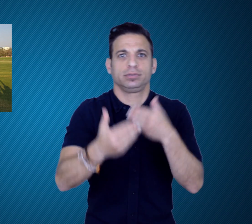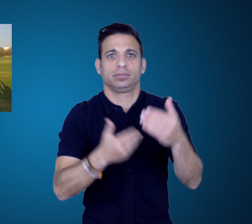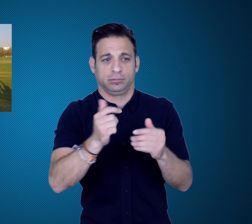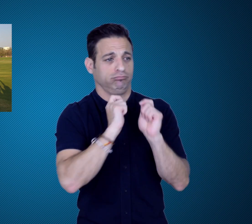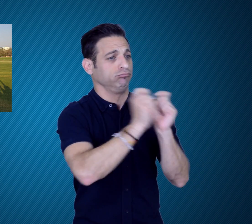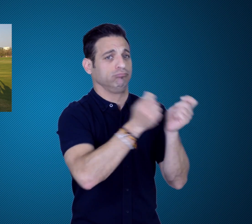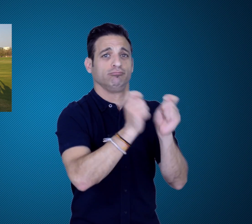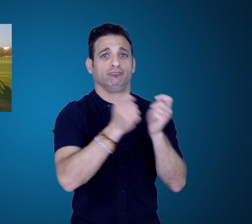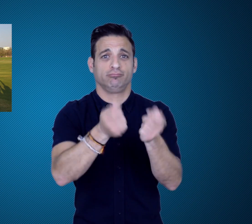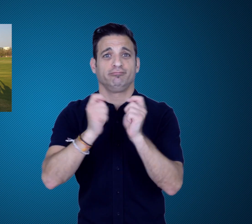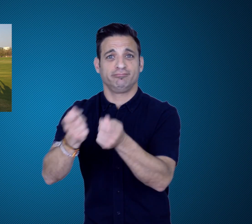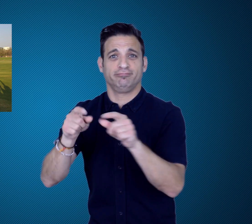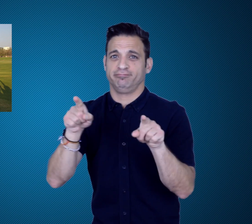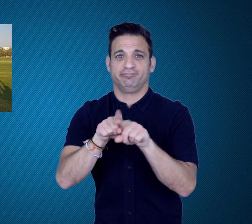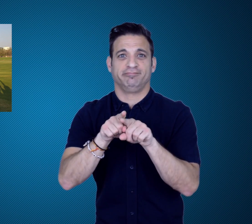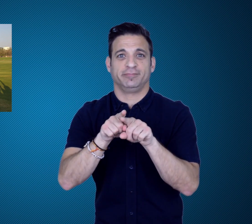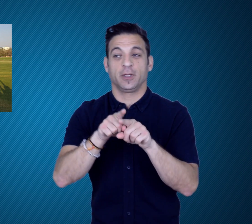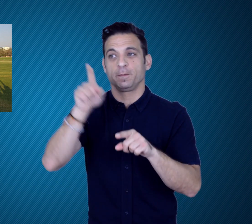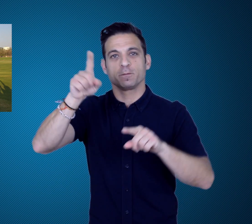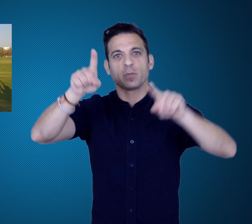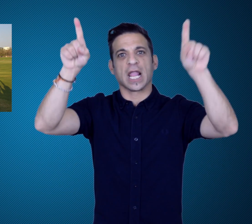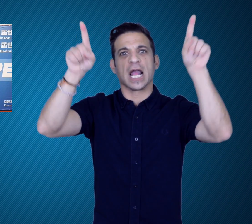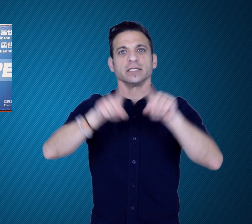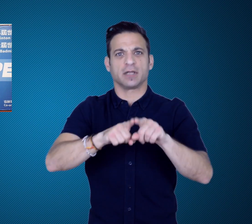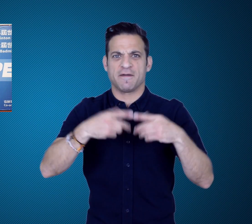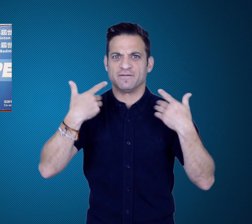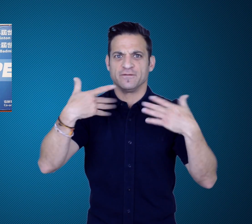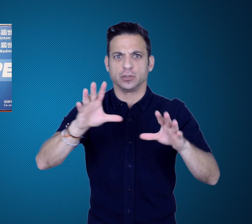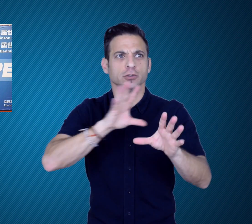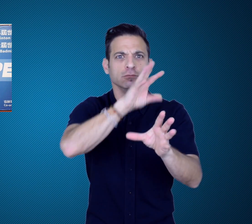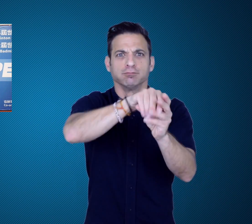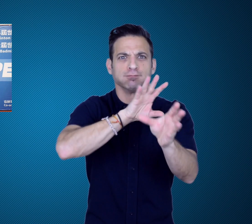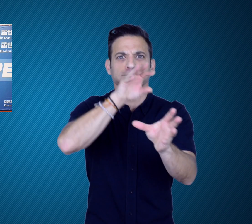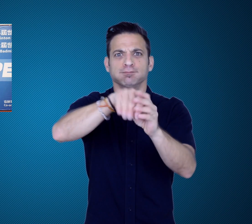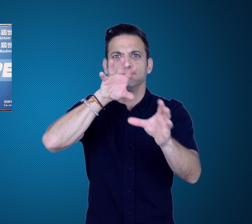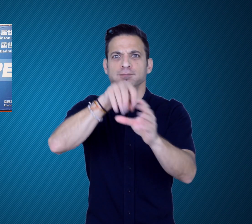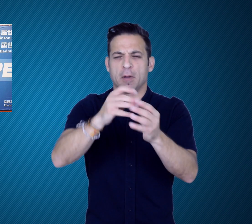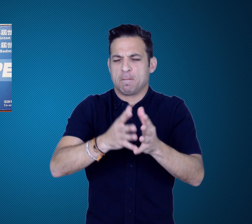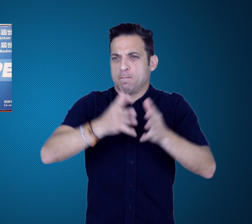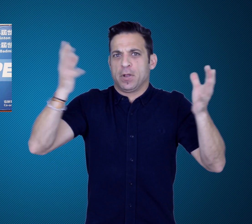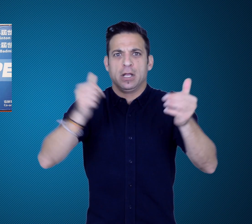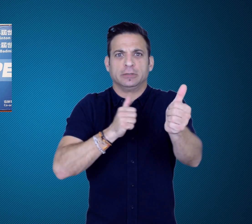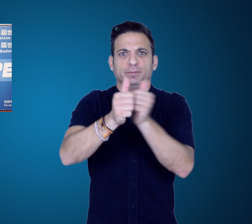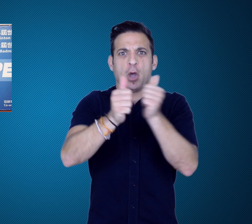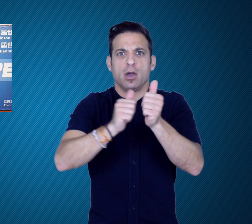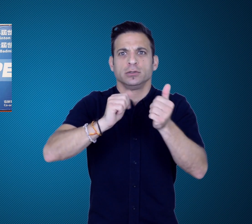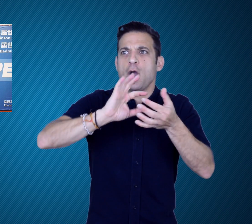team members and coaches. India has been represented in major sporting